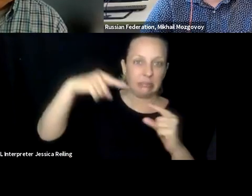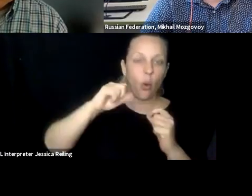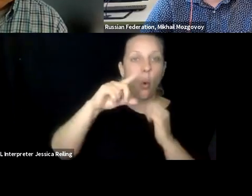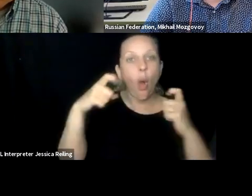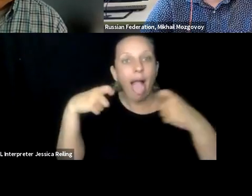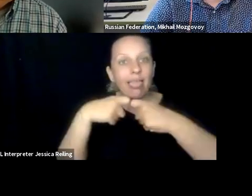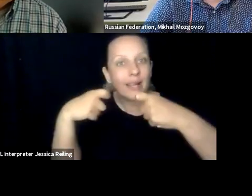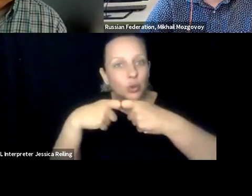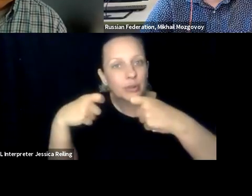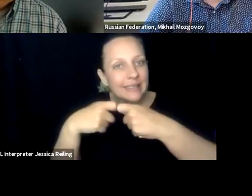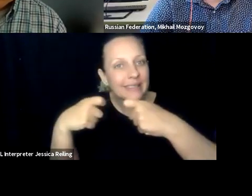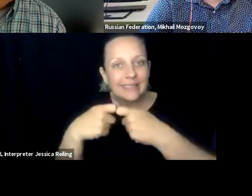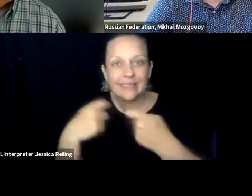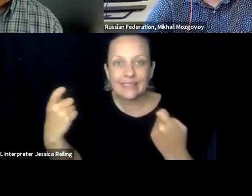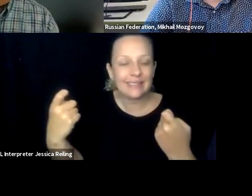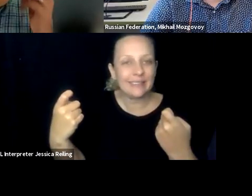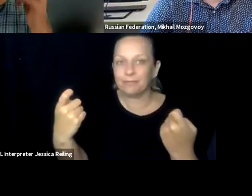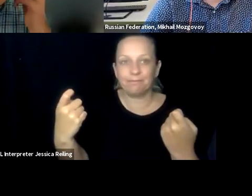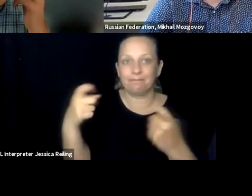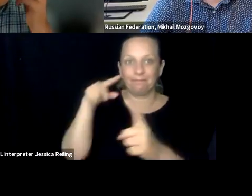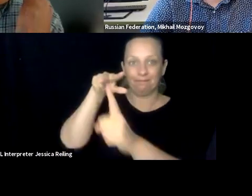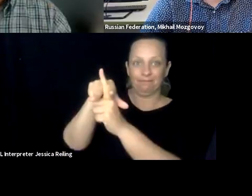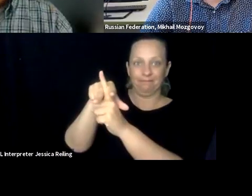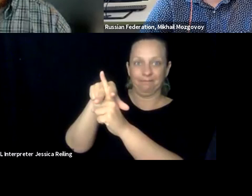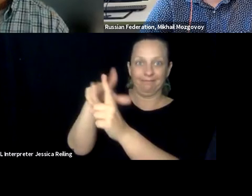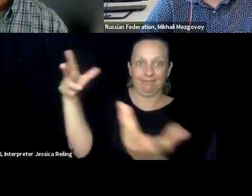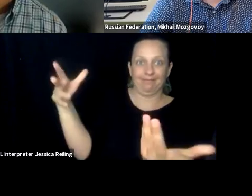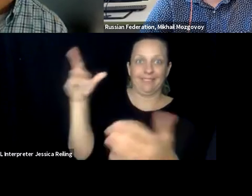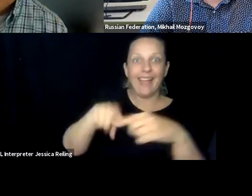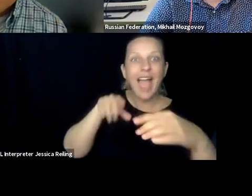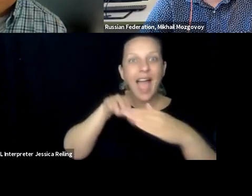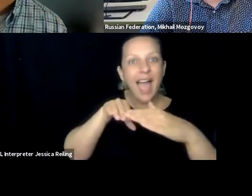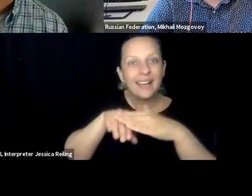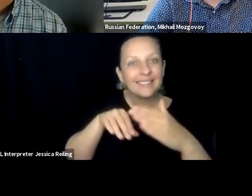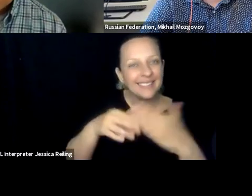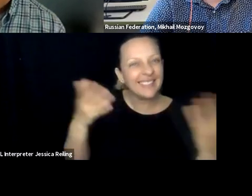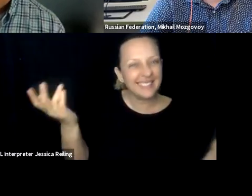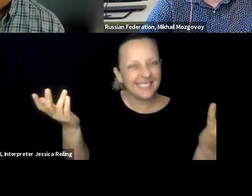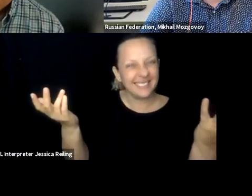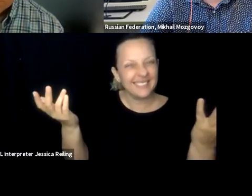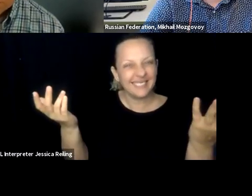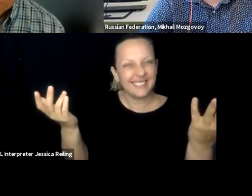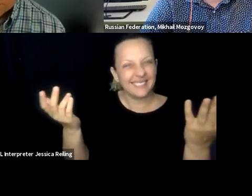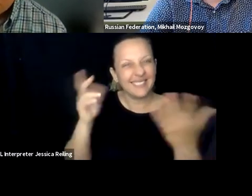or even internet coverage, electricity, they might not have devices, smartphones that